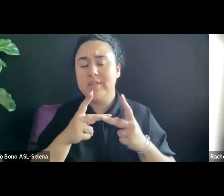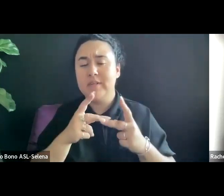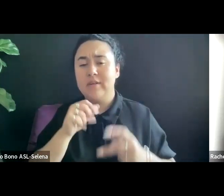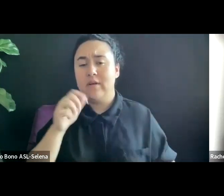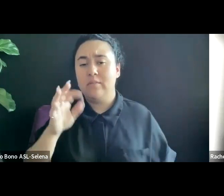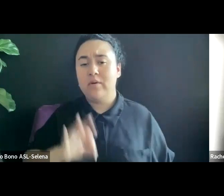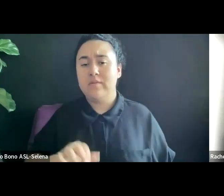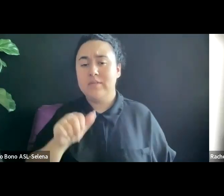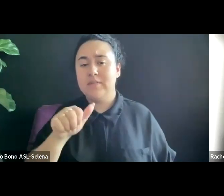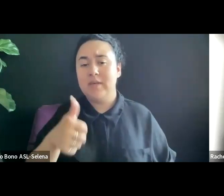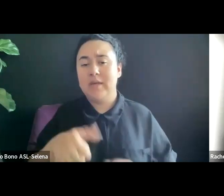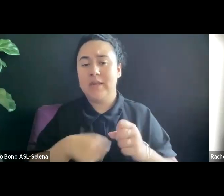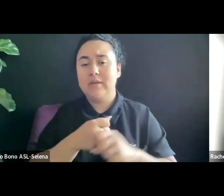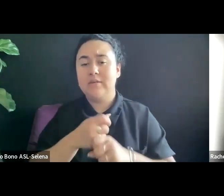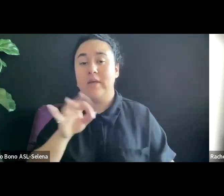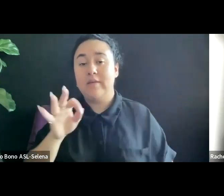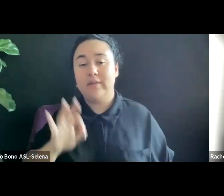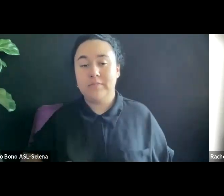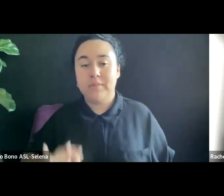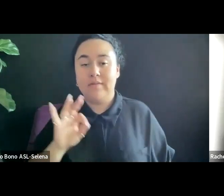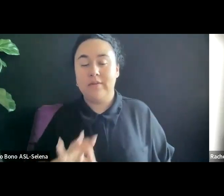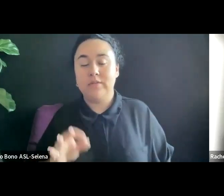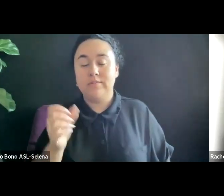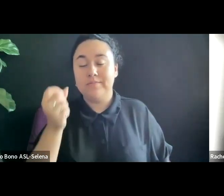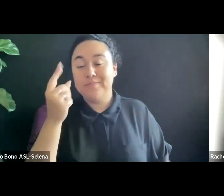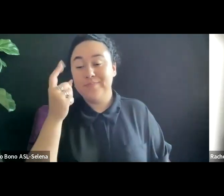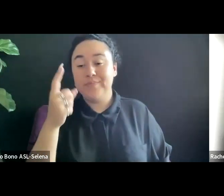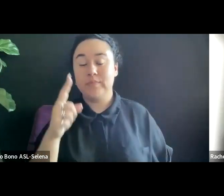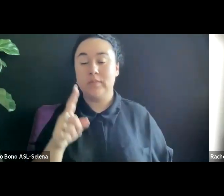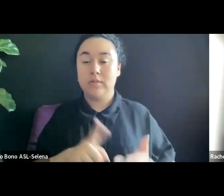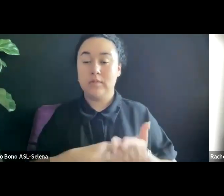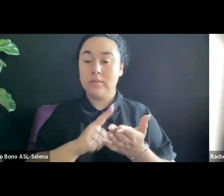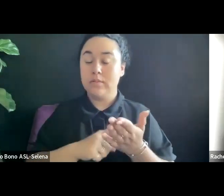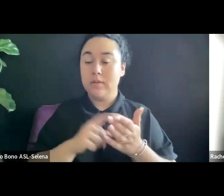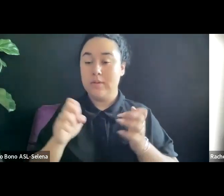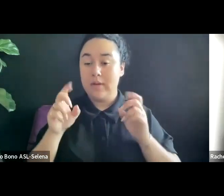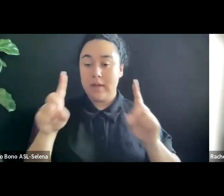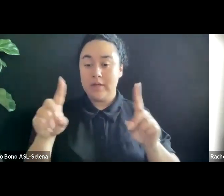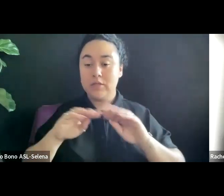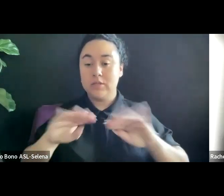NOTE THAT SOMETIMES EDUCATIONAL DISTRIBUTION IS BY ITSELF AND SOMETIMES IT IS LUMPED INTO